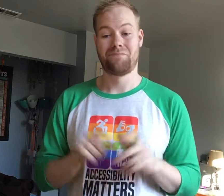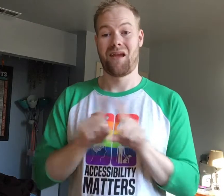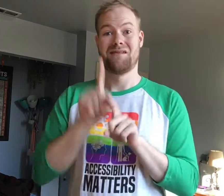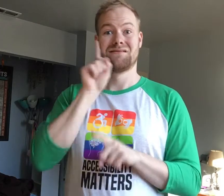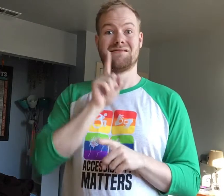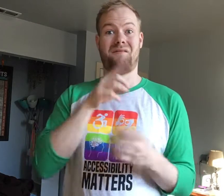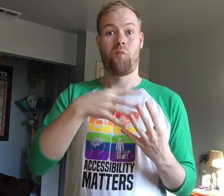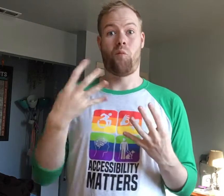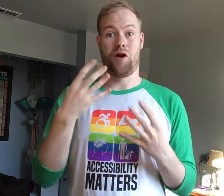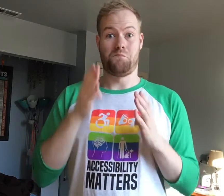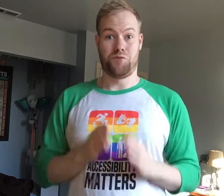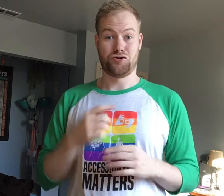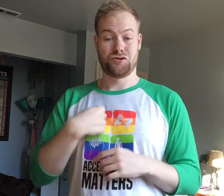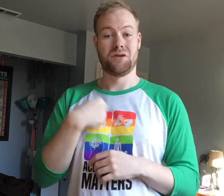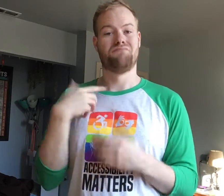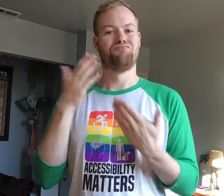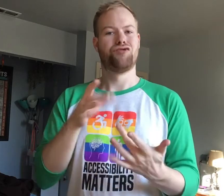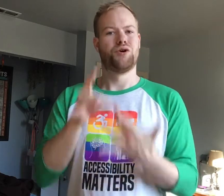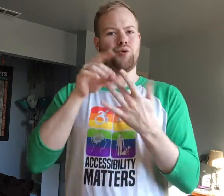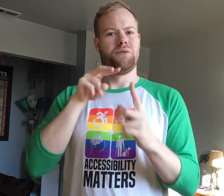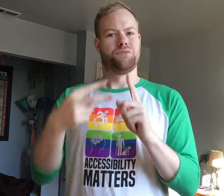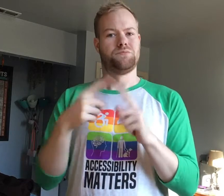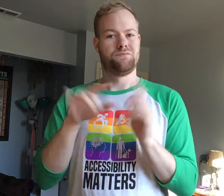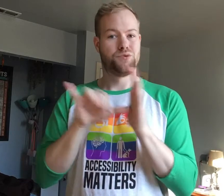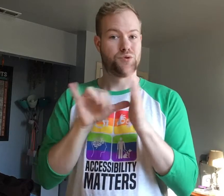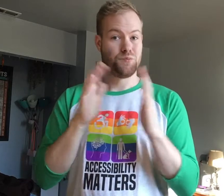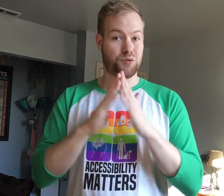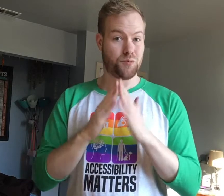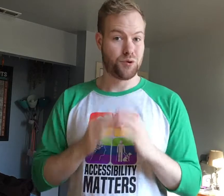As a deaf queer person, I bring an unique perspective to the YouTube community.